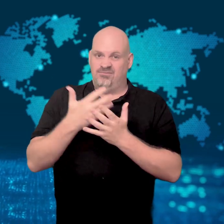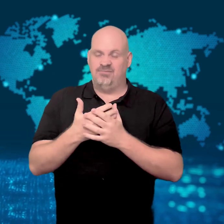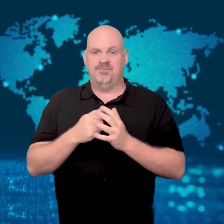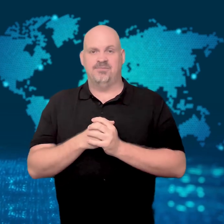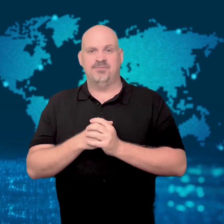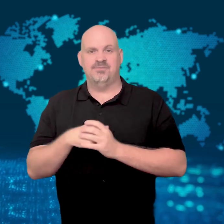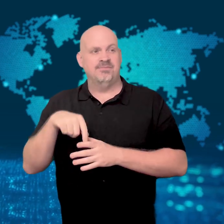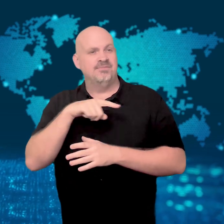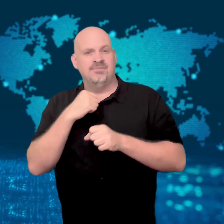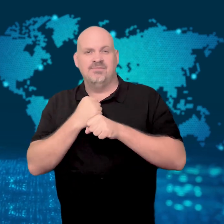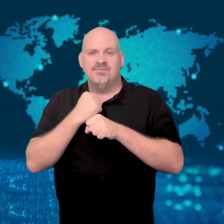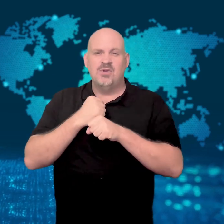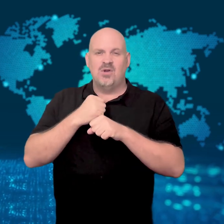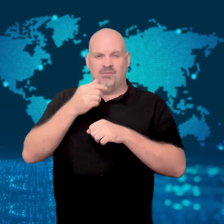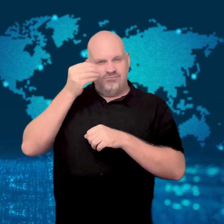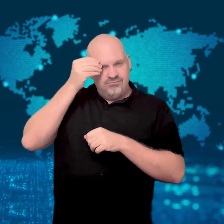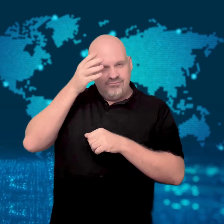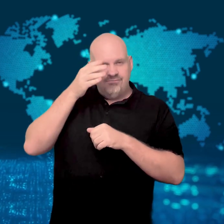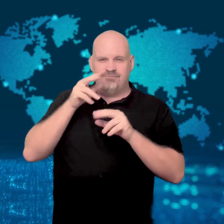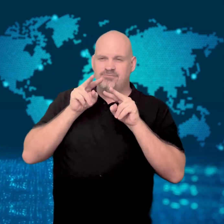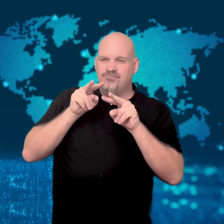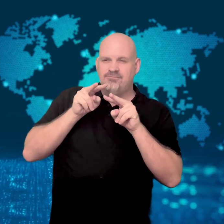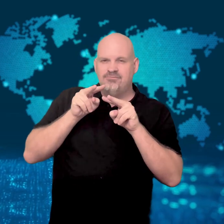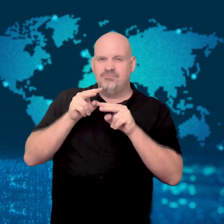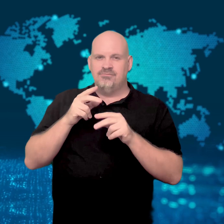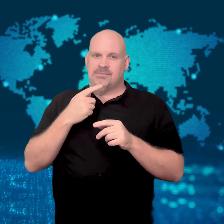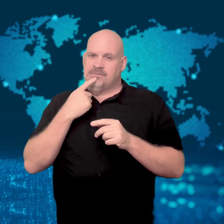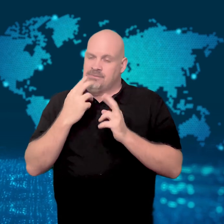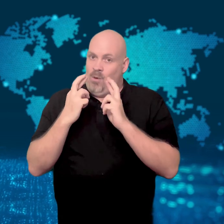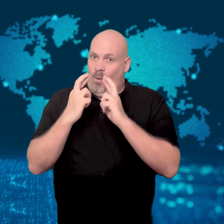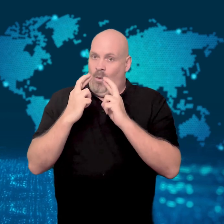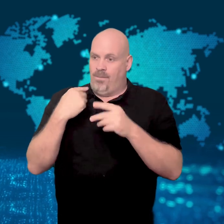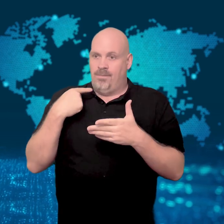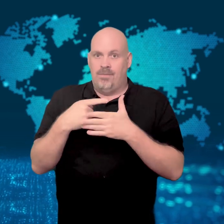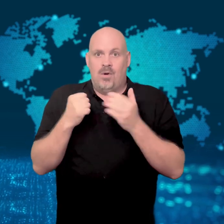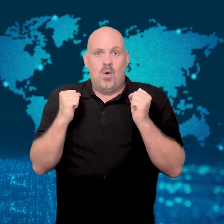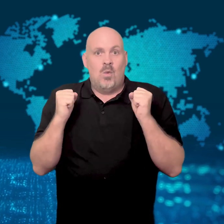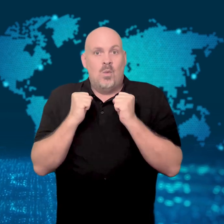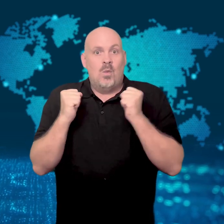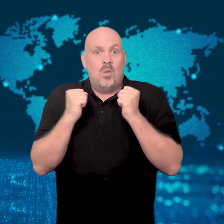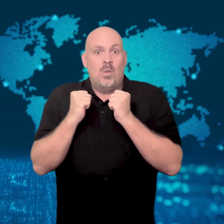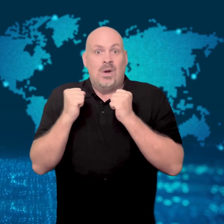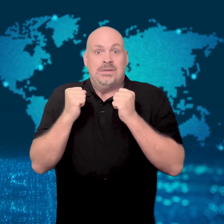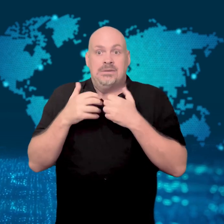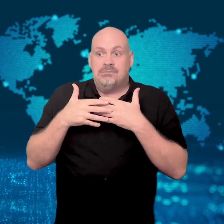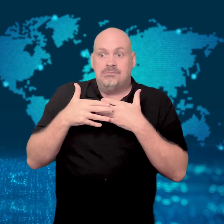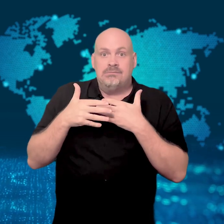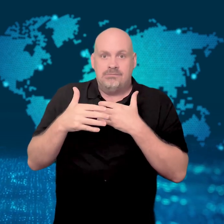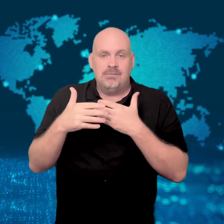Experts had hoped hostilities would stall during winter,